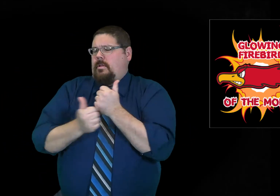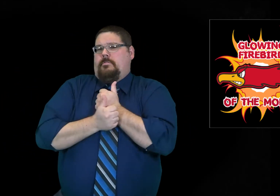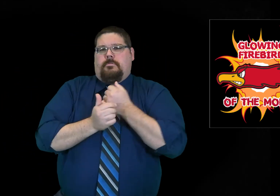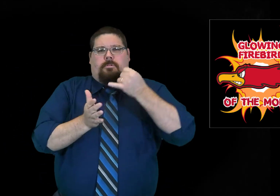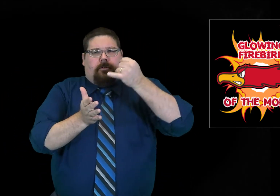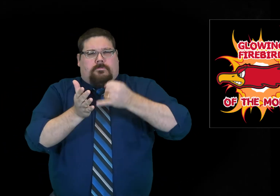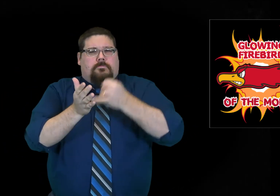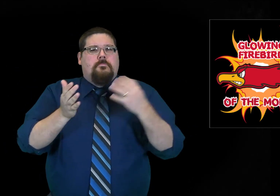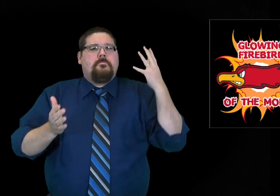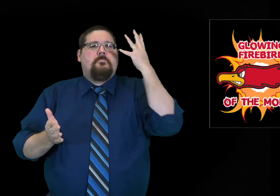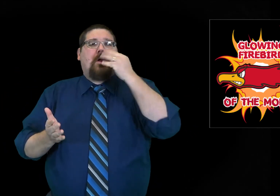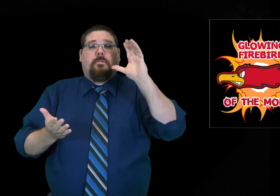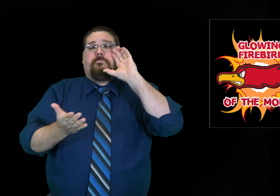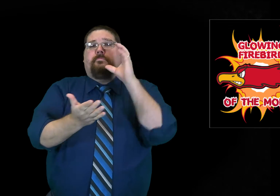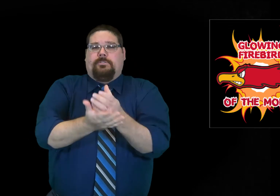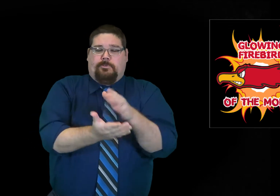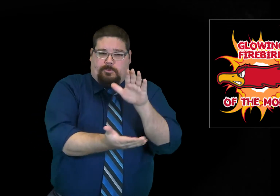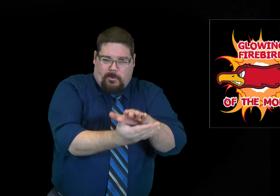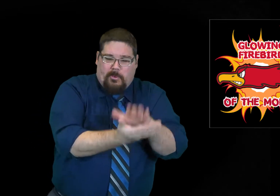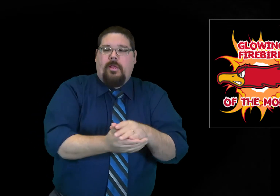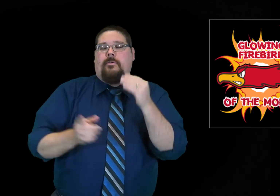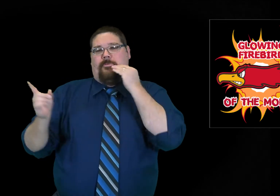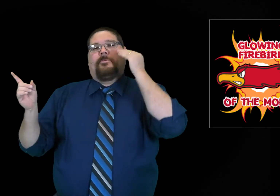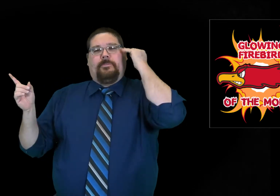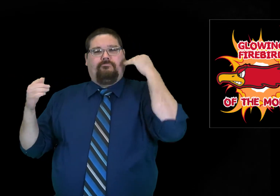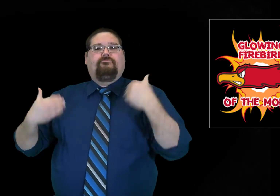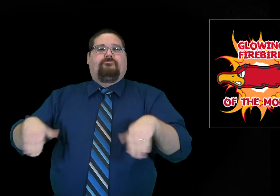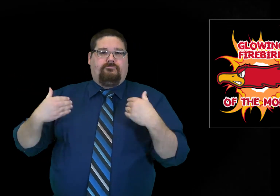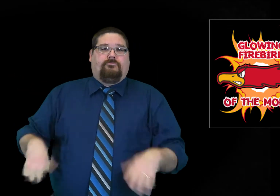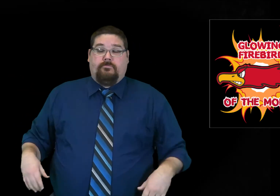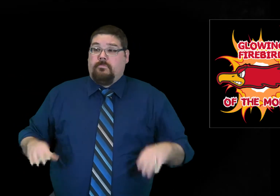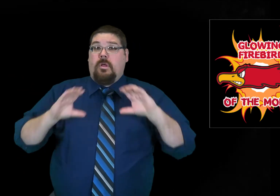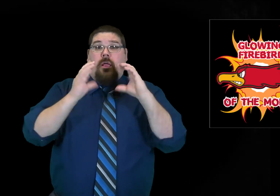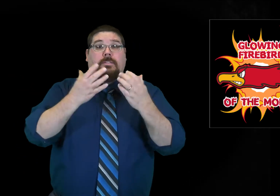They love art and they create beautiful work both in school and at home.